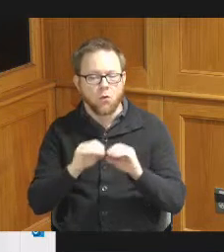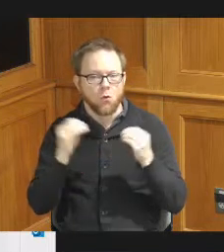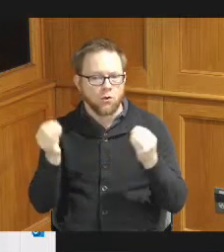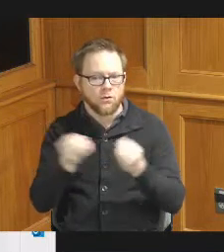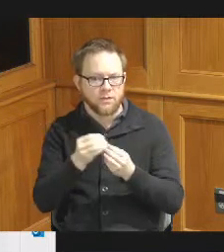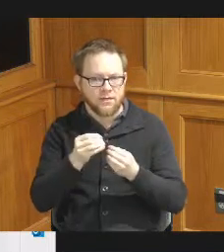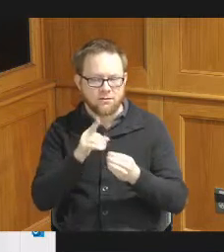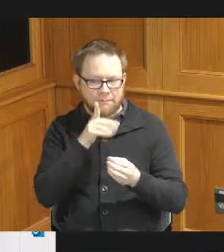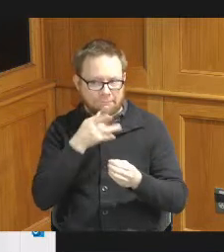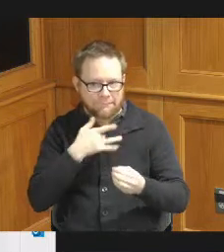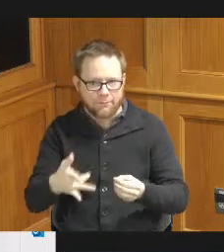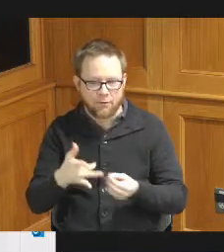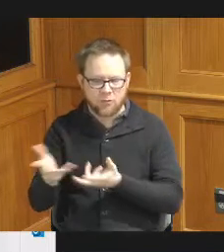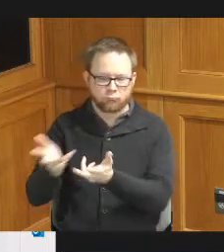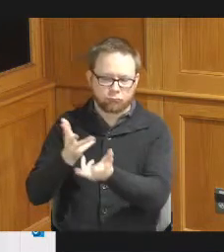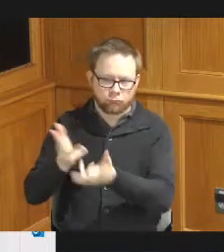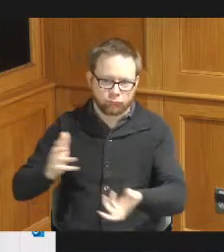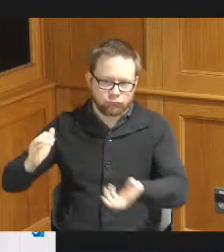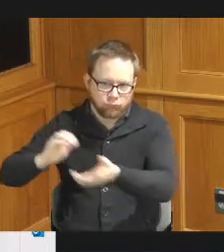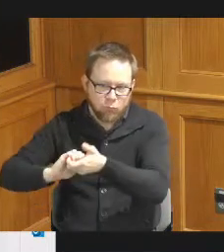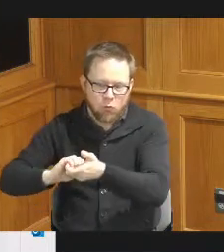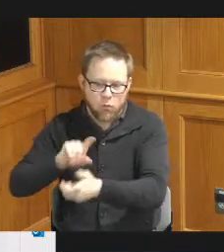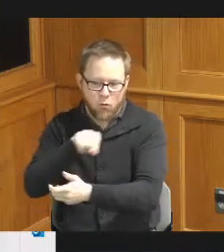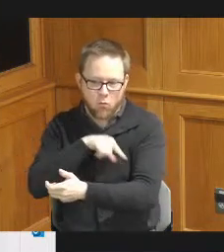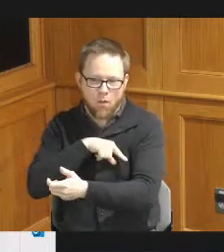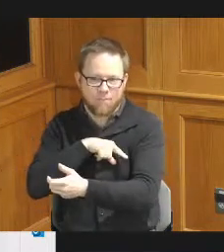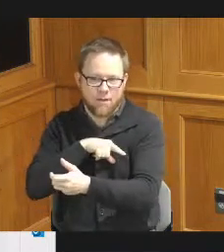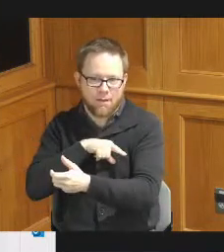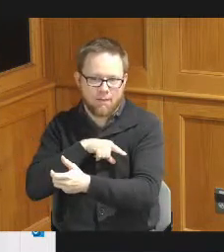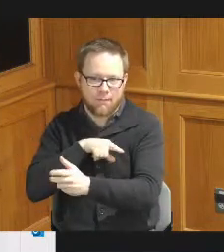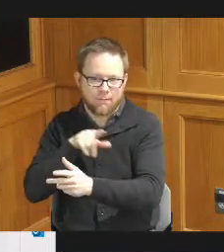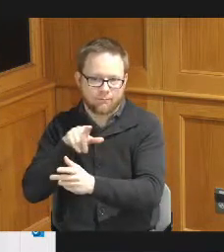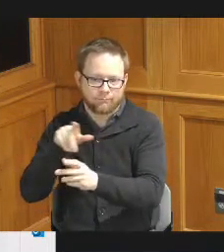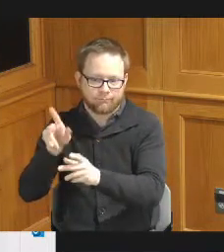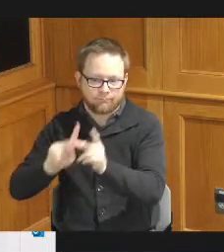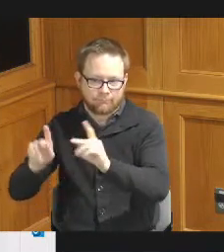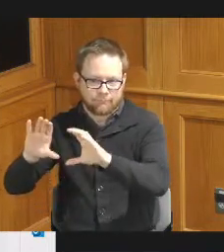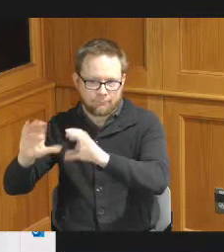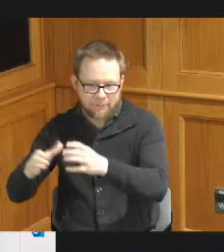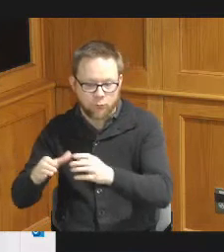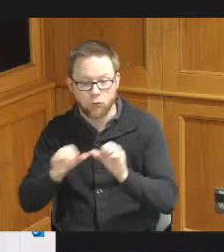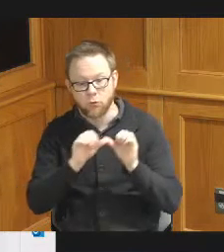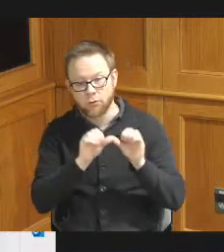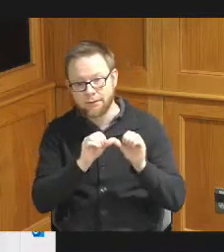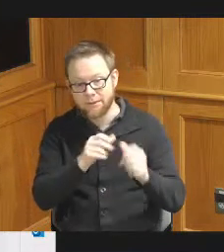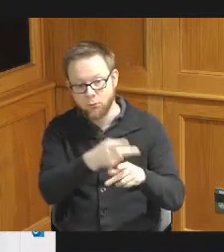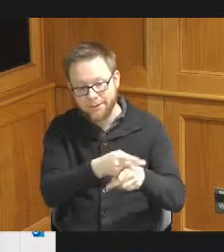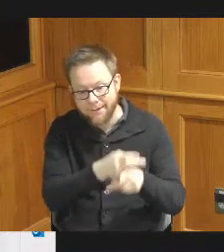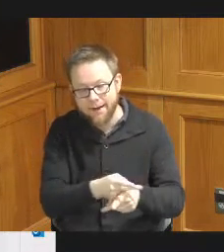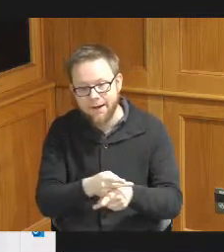population so such as the Continuum of Care Strategies to End Homelessness and public housing